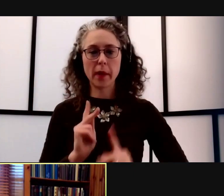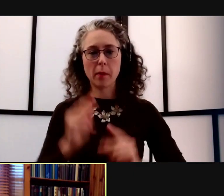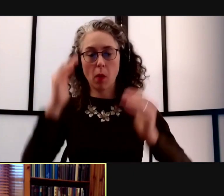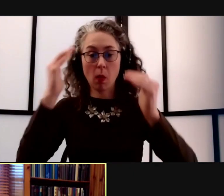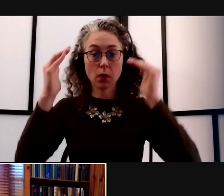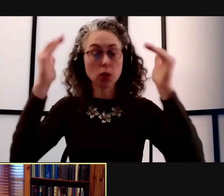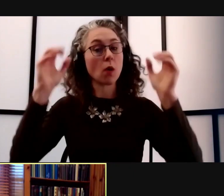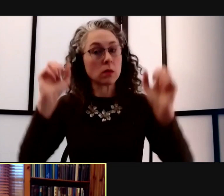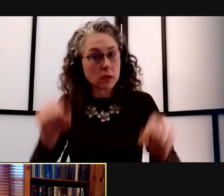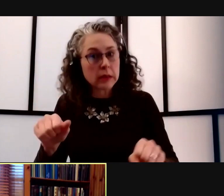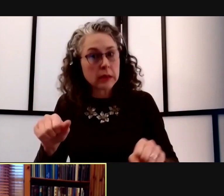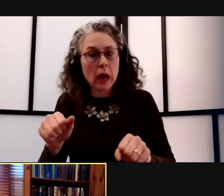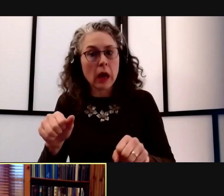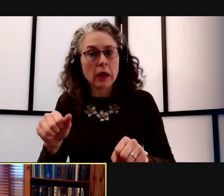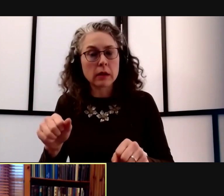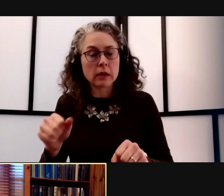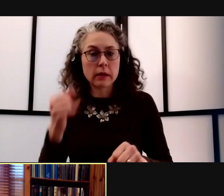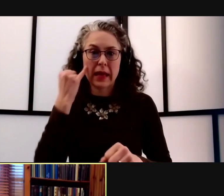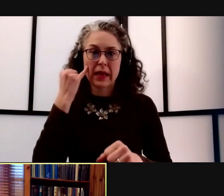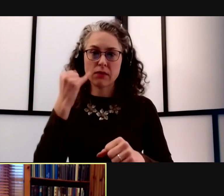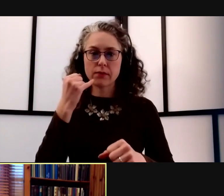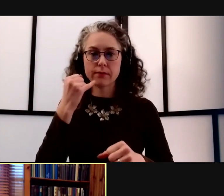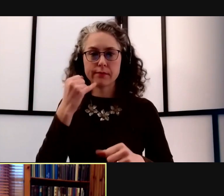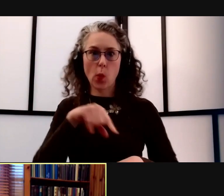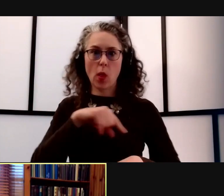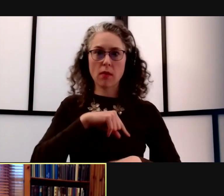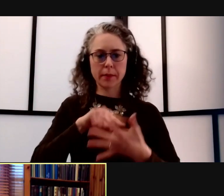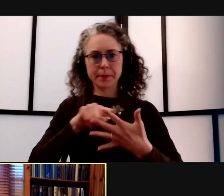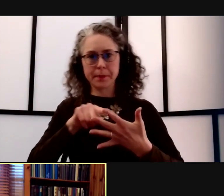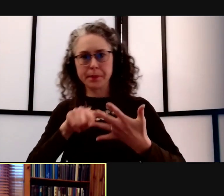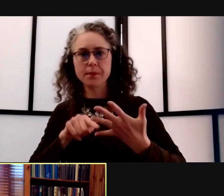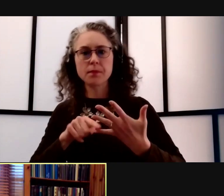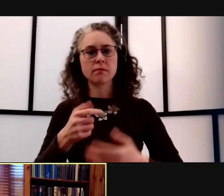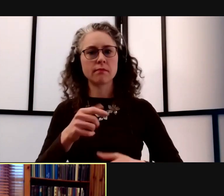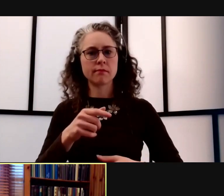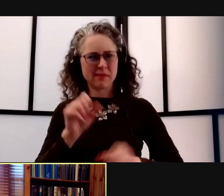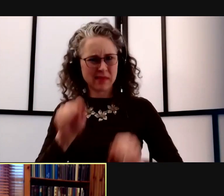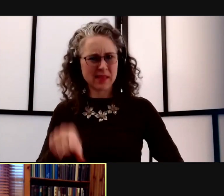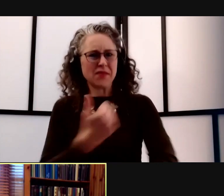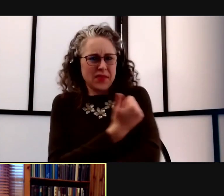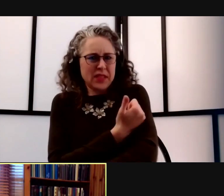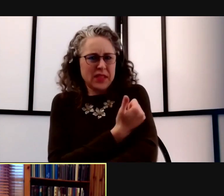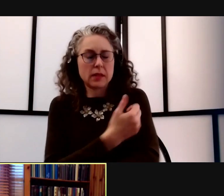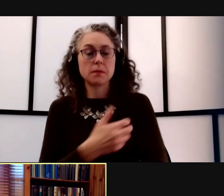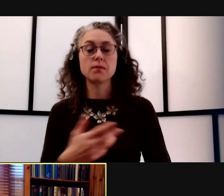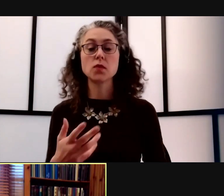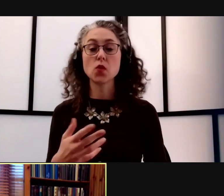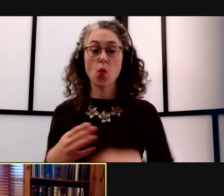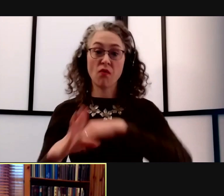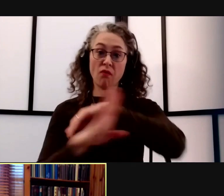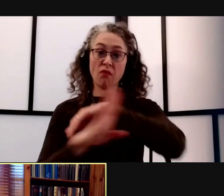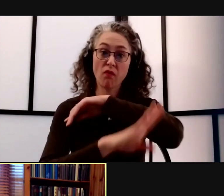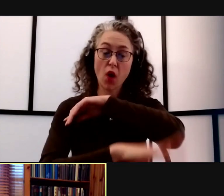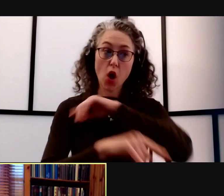will be able to start getting vaccine. So, there isn't certainty, but I think that saying that it's the fall based on my read